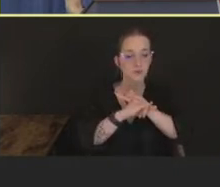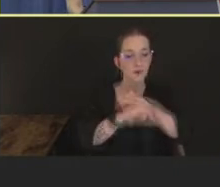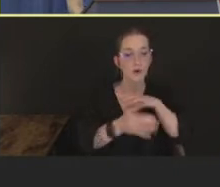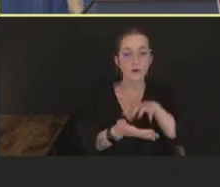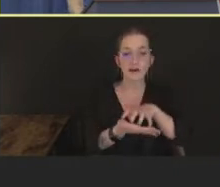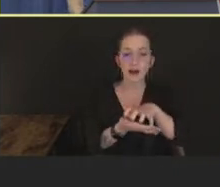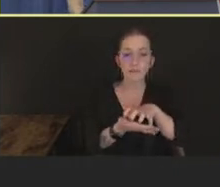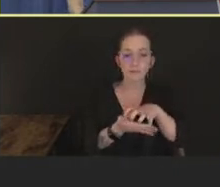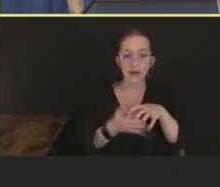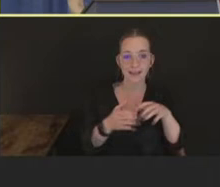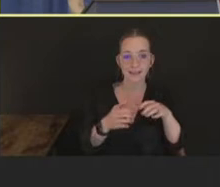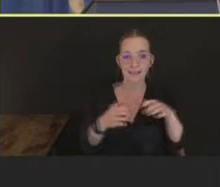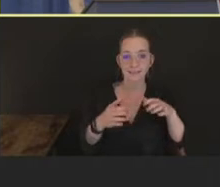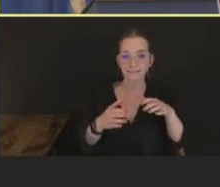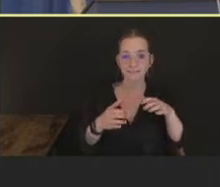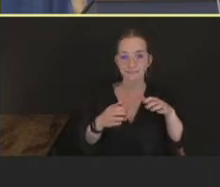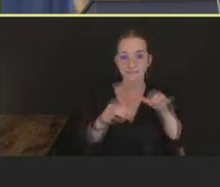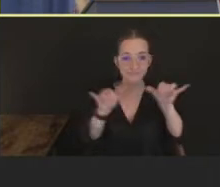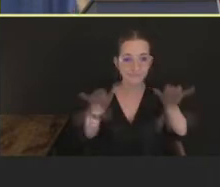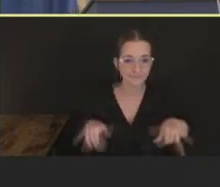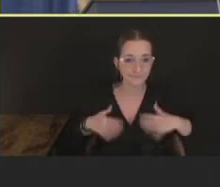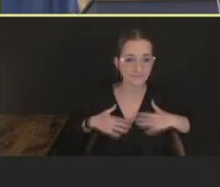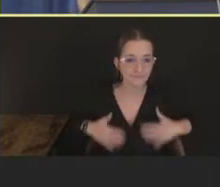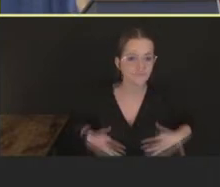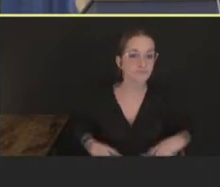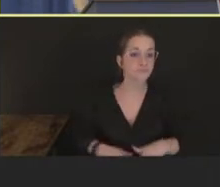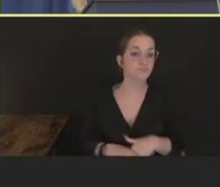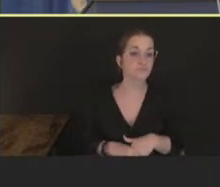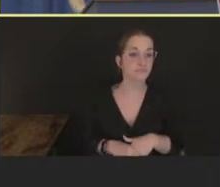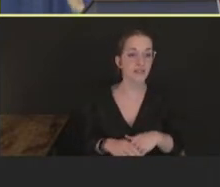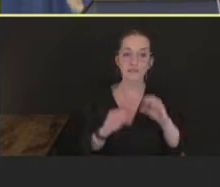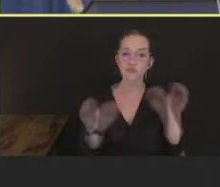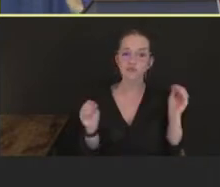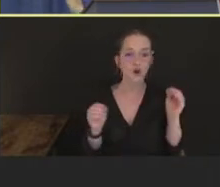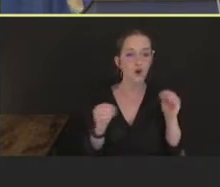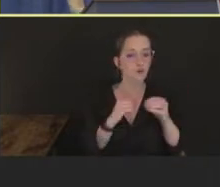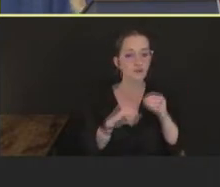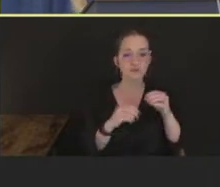There's no risk for, again, spread to other parts of the body, or spread from a person who's